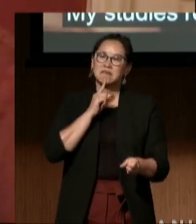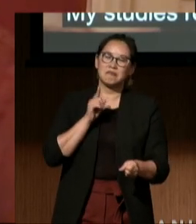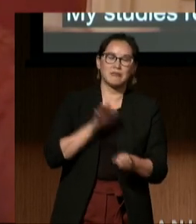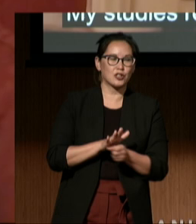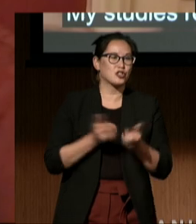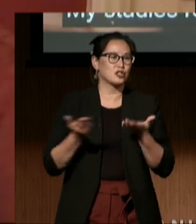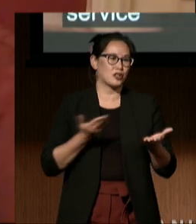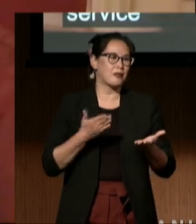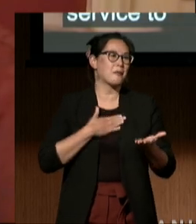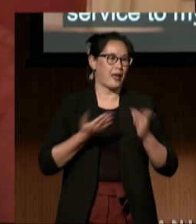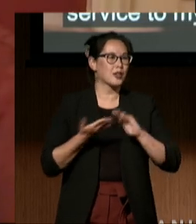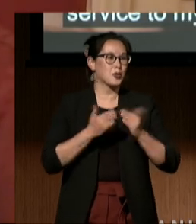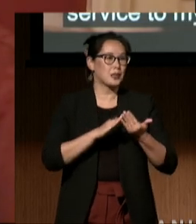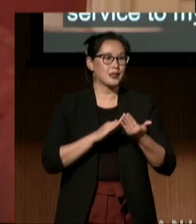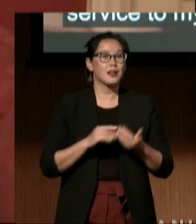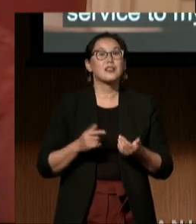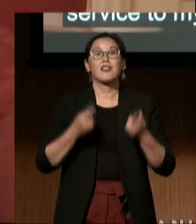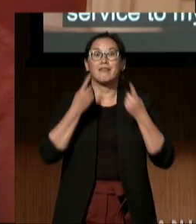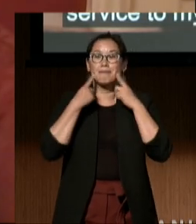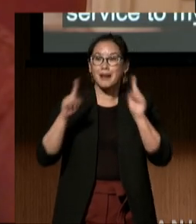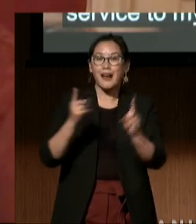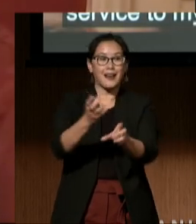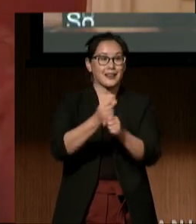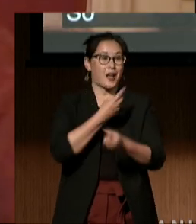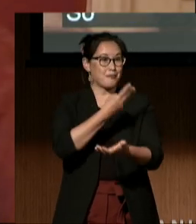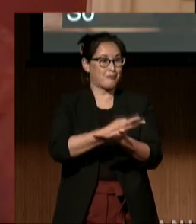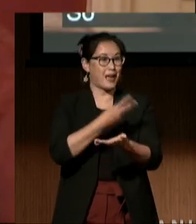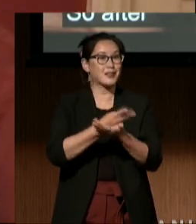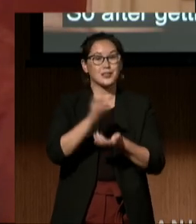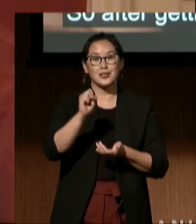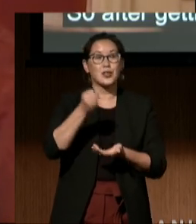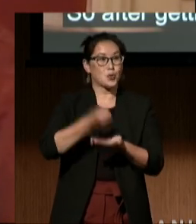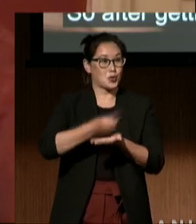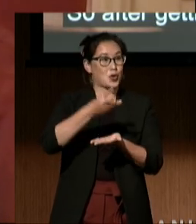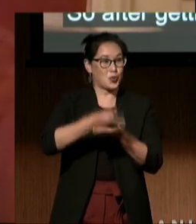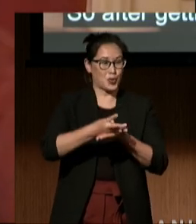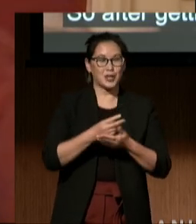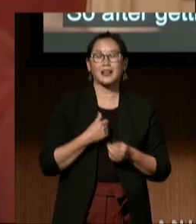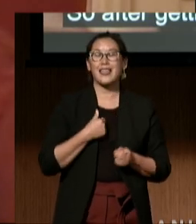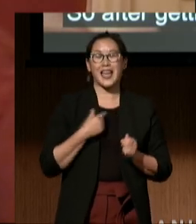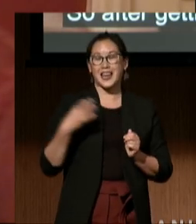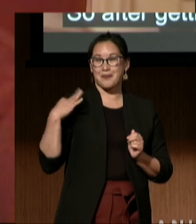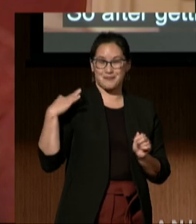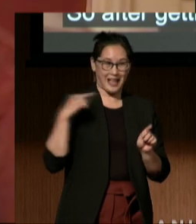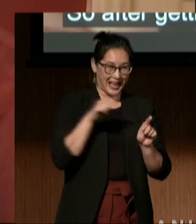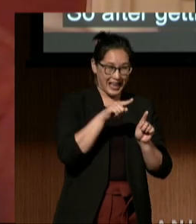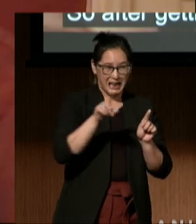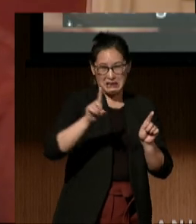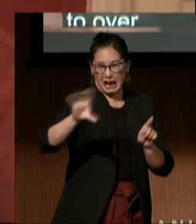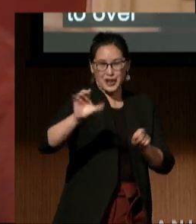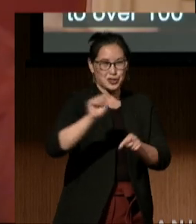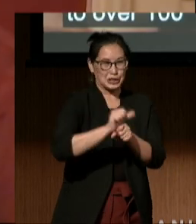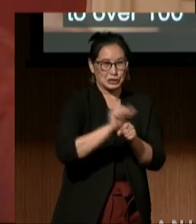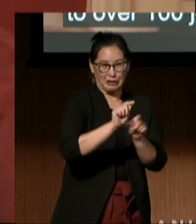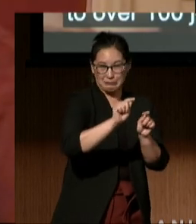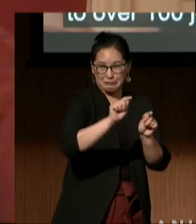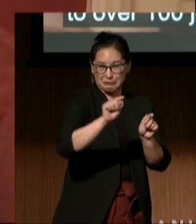So after getting my masters in social work, I applied to over a hundred jobs and was finally employed